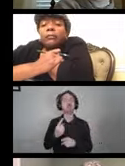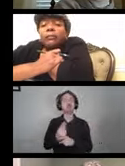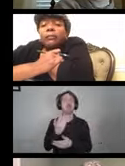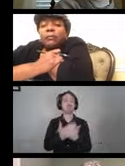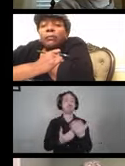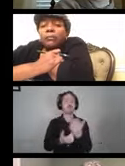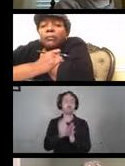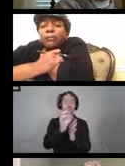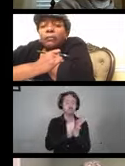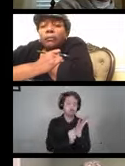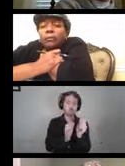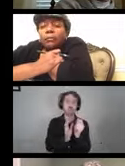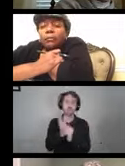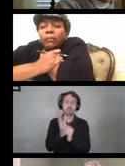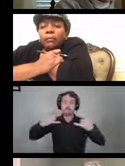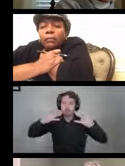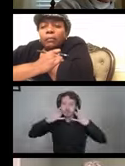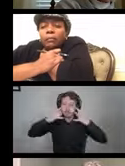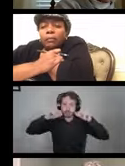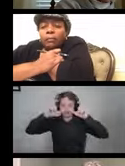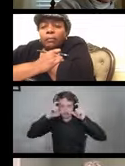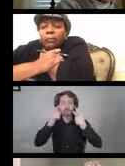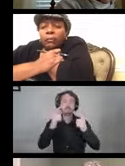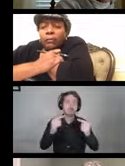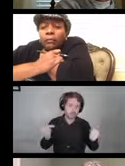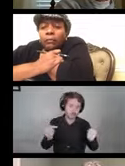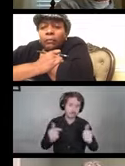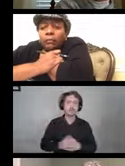and cleaning medical devices for AT or assistive technology.